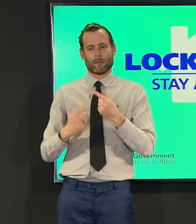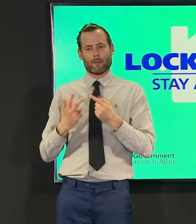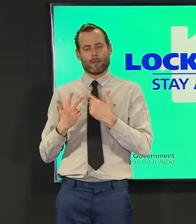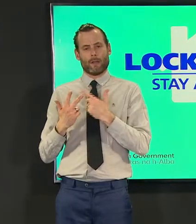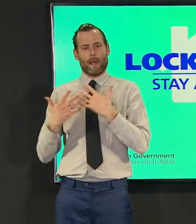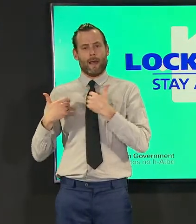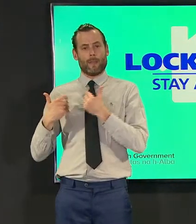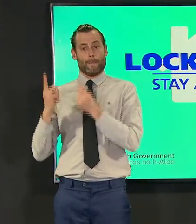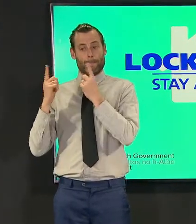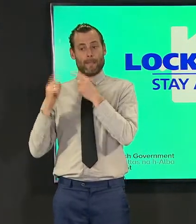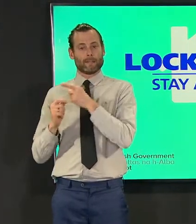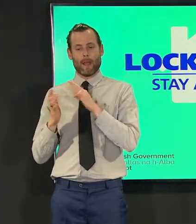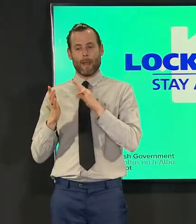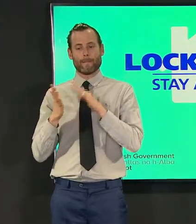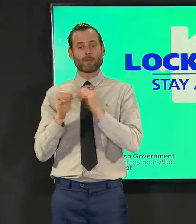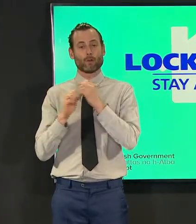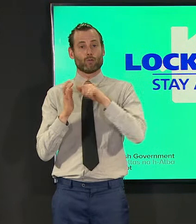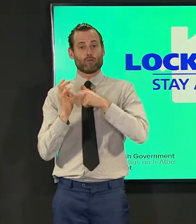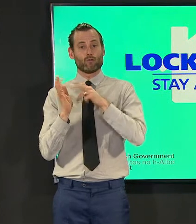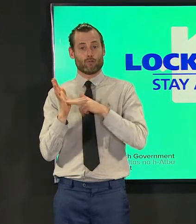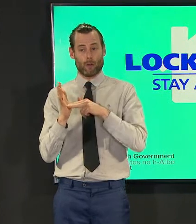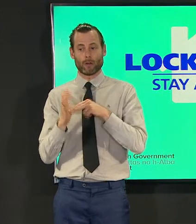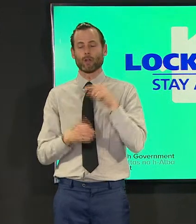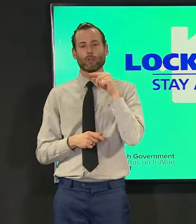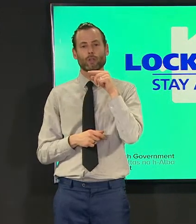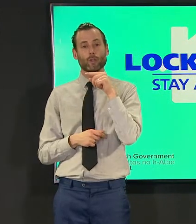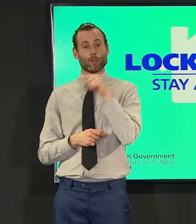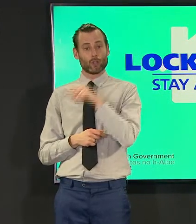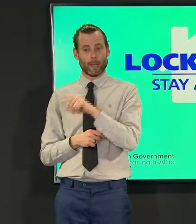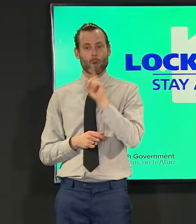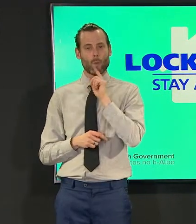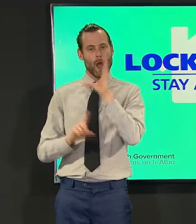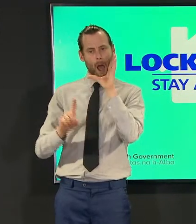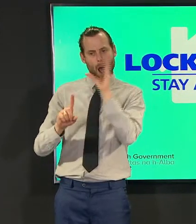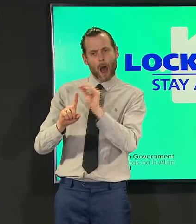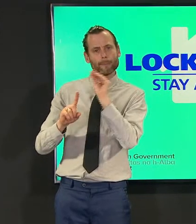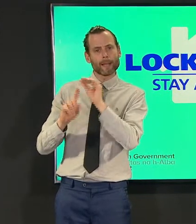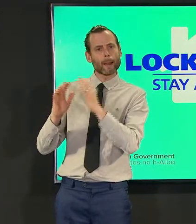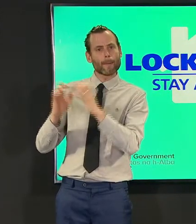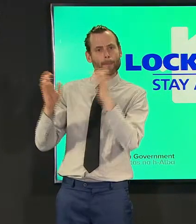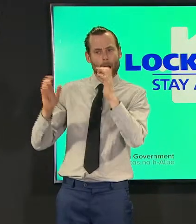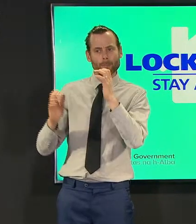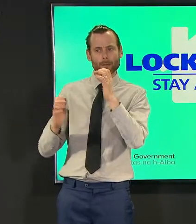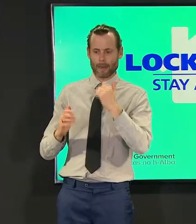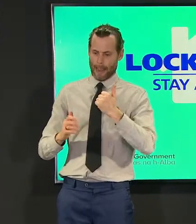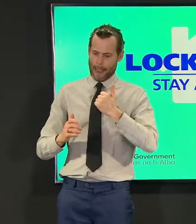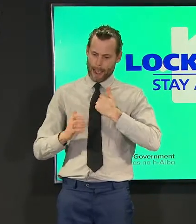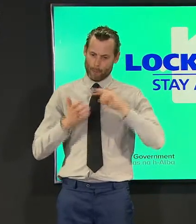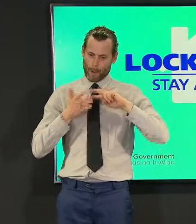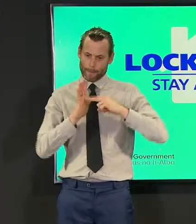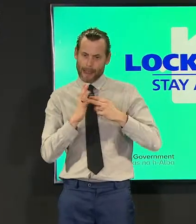testing i think plans to make sure that parliament is updated on all of that work very soon jason